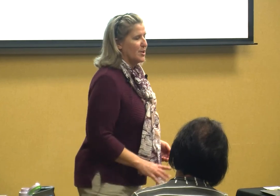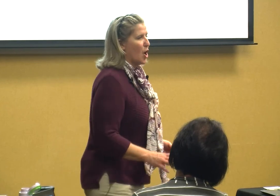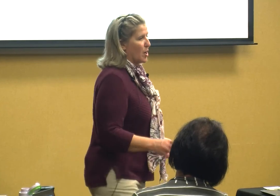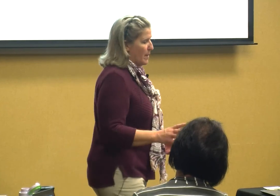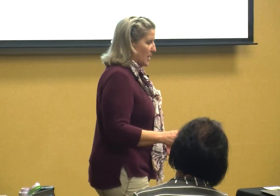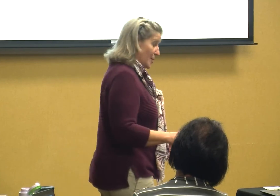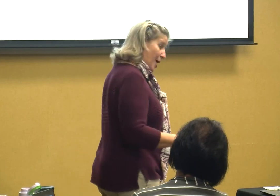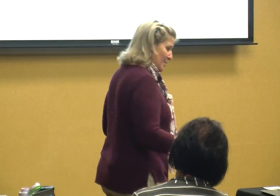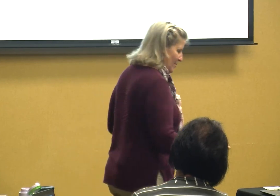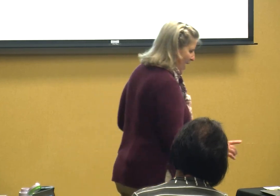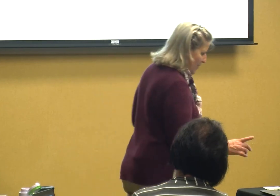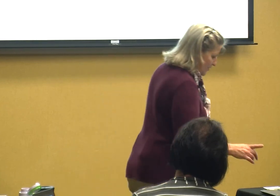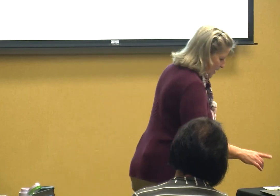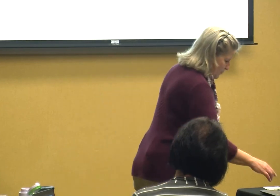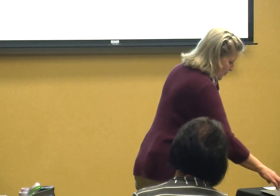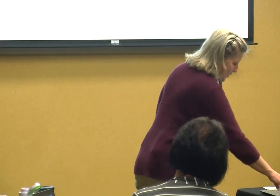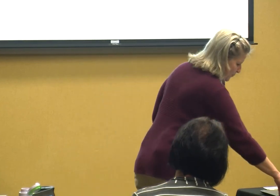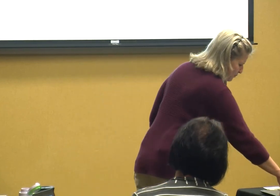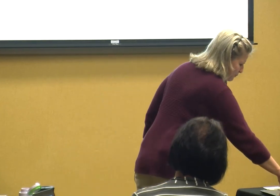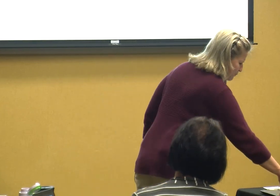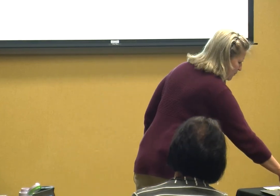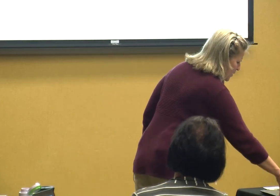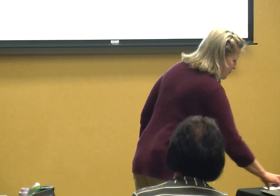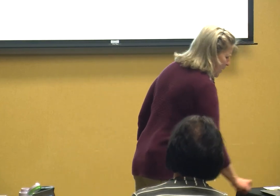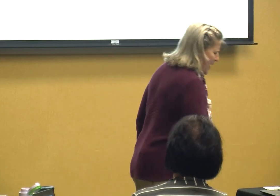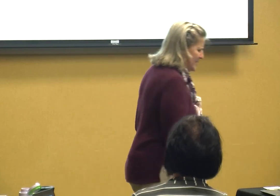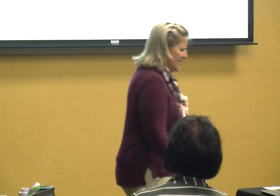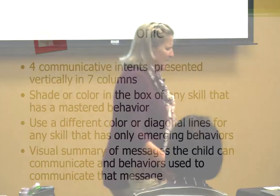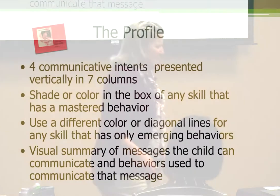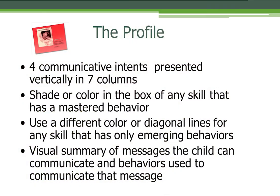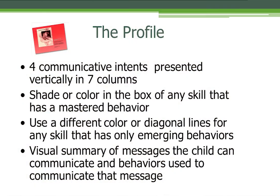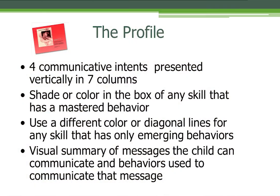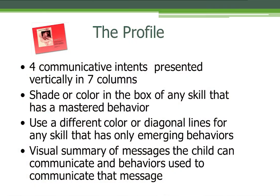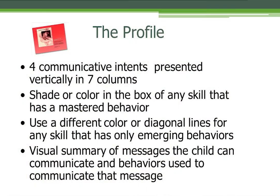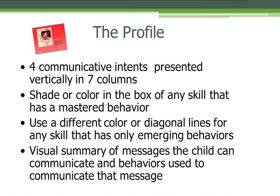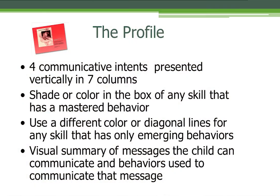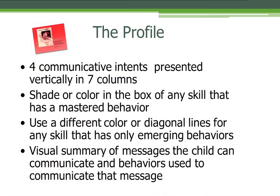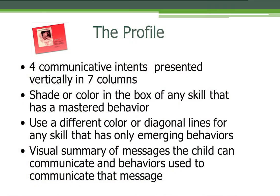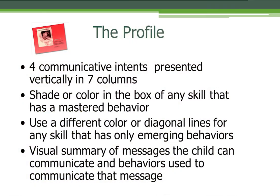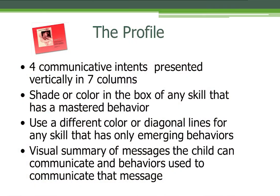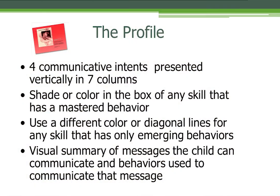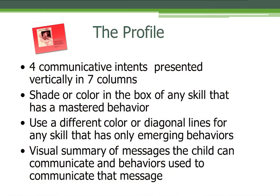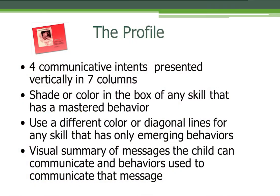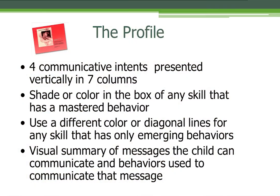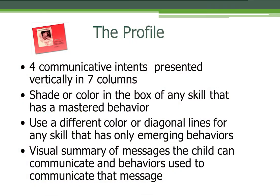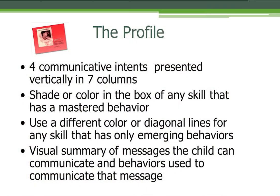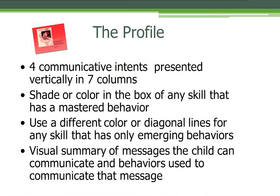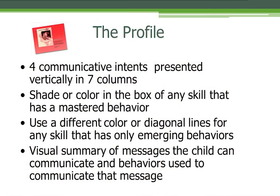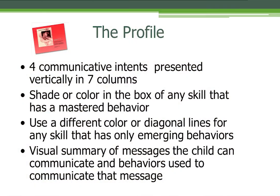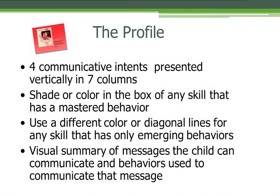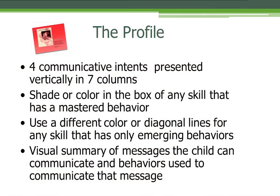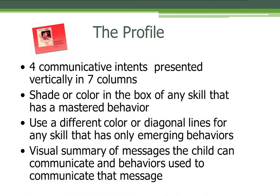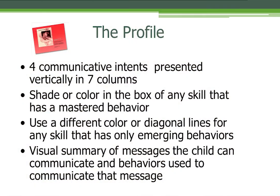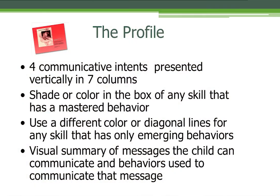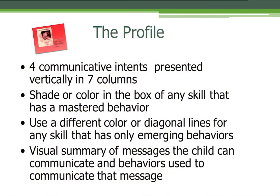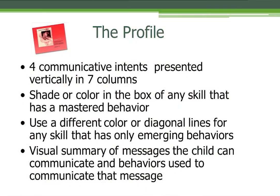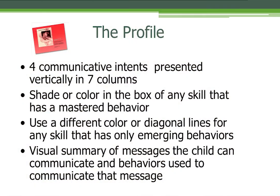talk about a lot of that this afternoon but the getting back to the profile because there are